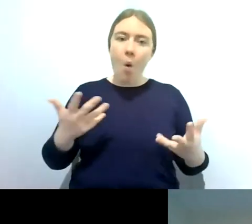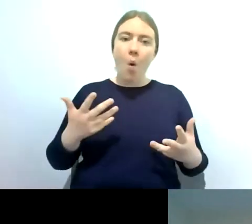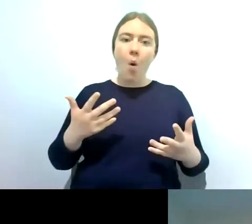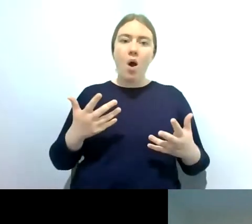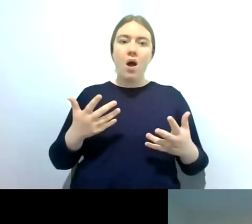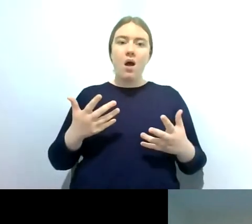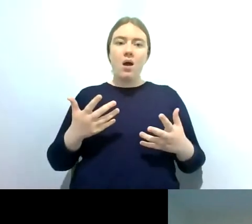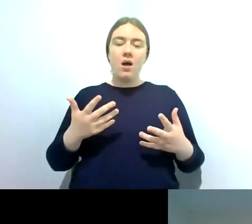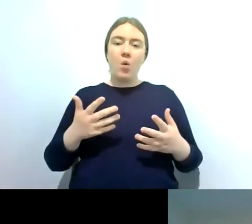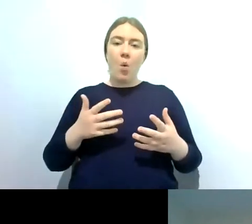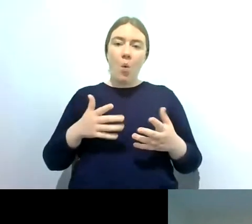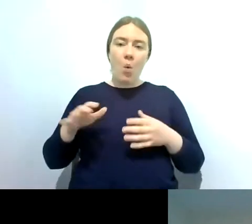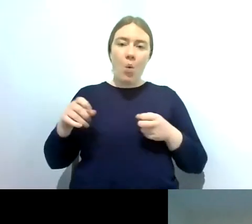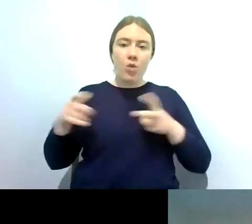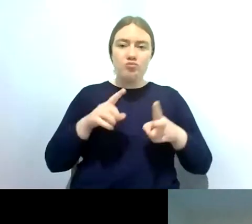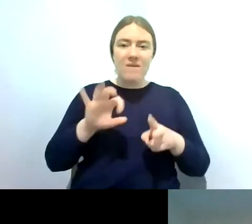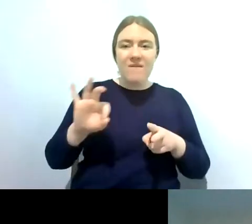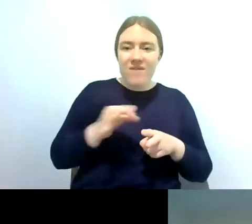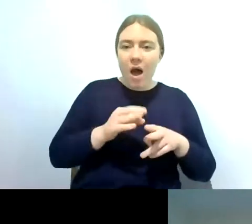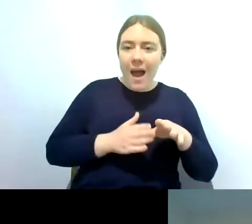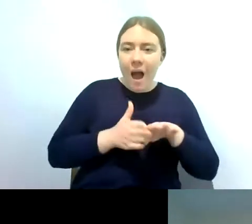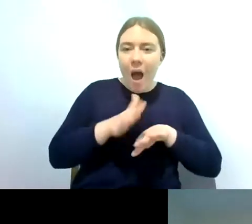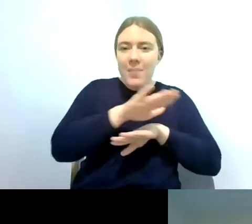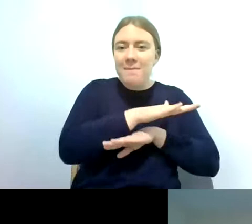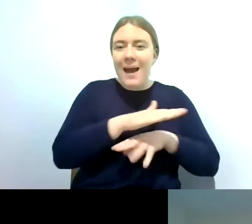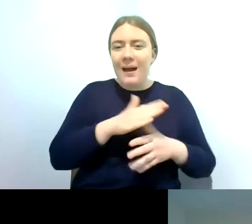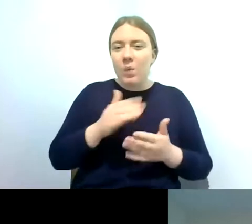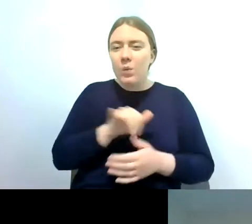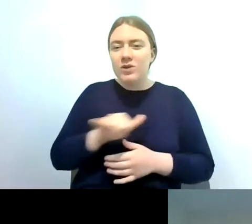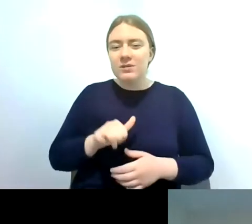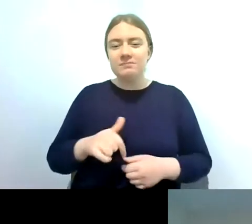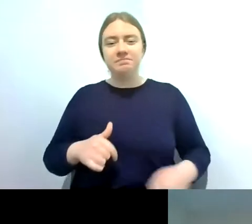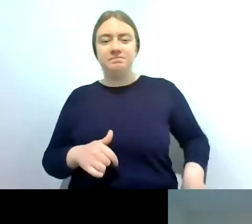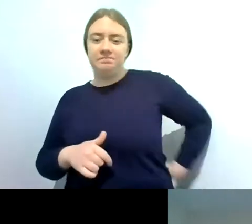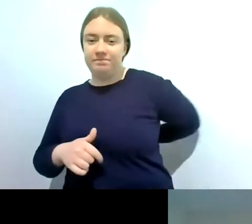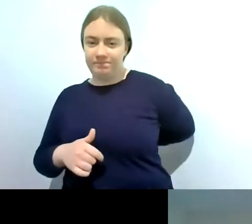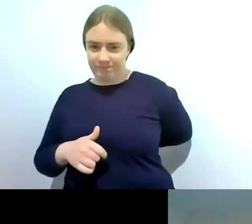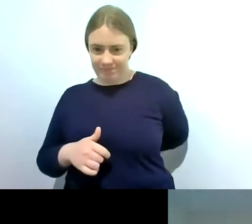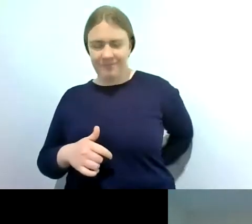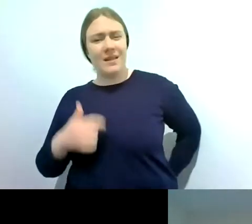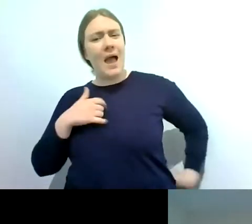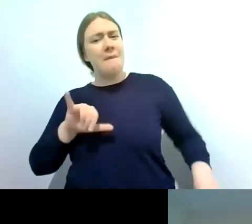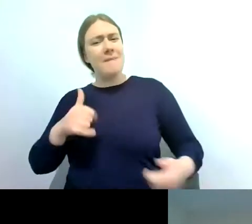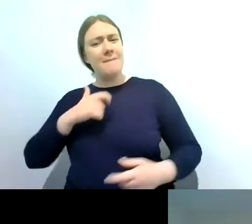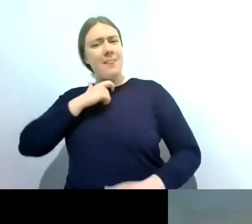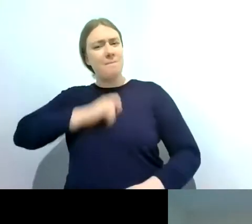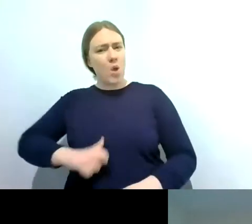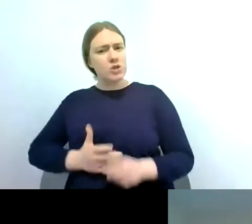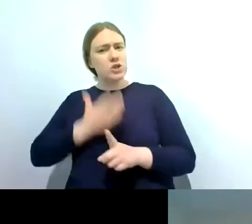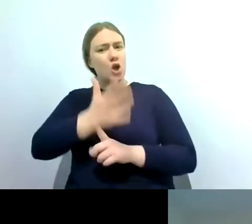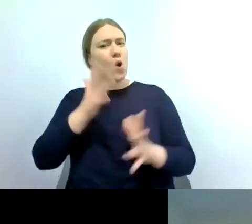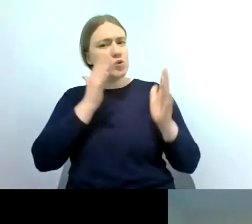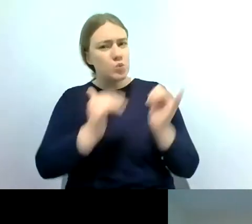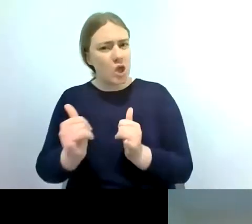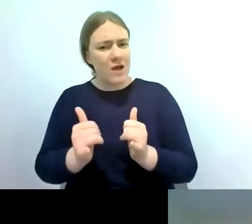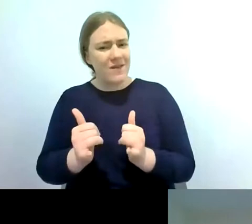the bank um i would imagine maybe recorder but maybe the river flies as well if you know that